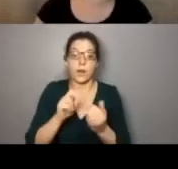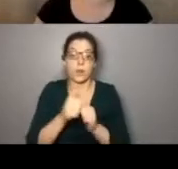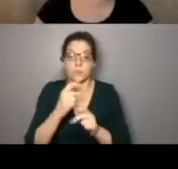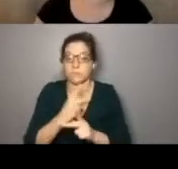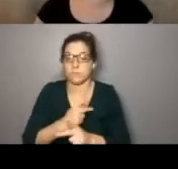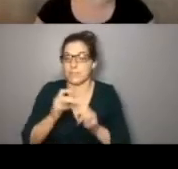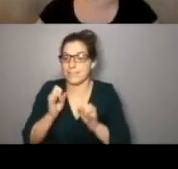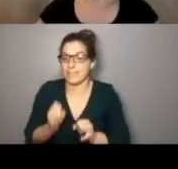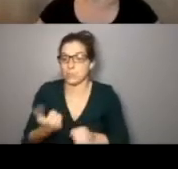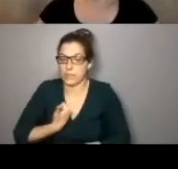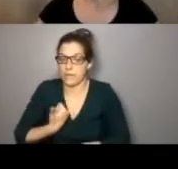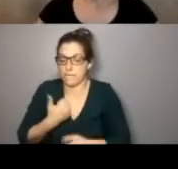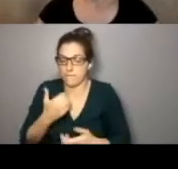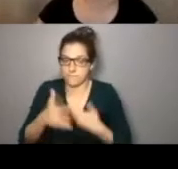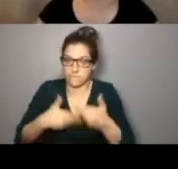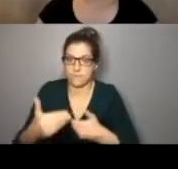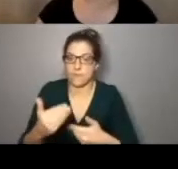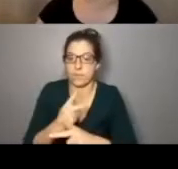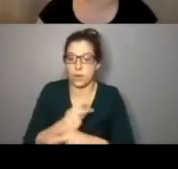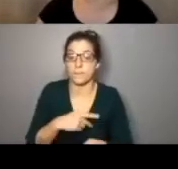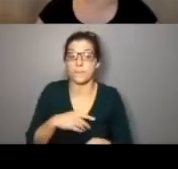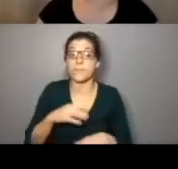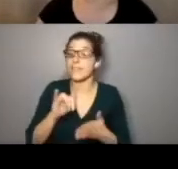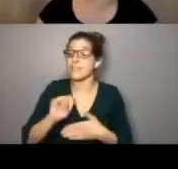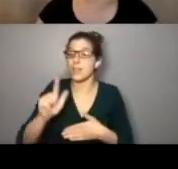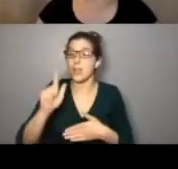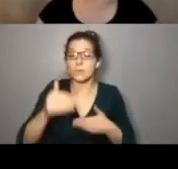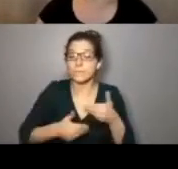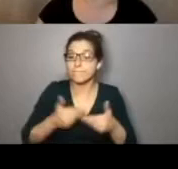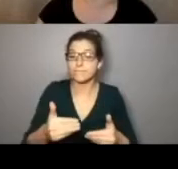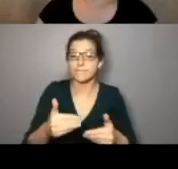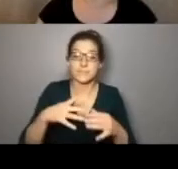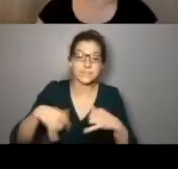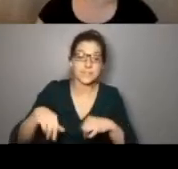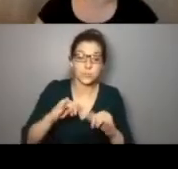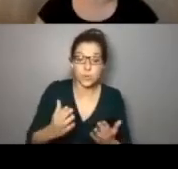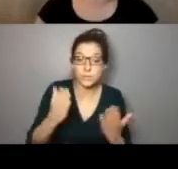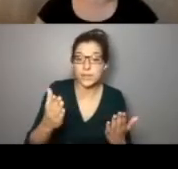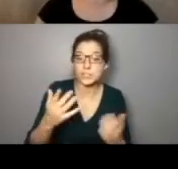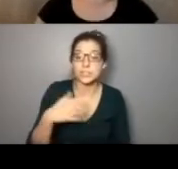an individual. That's all that I'll go through in the standard recommendations. It's